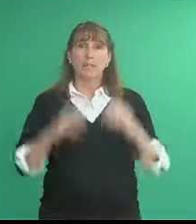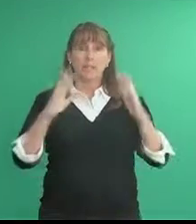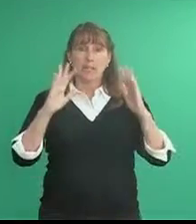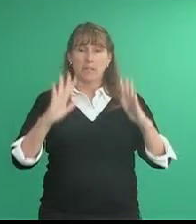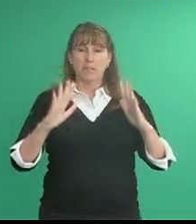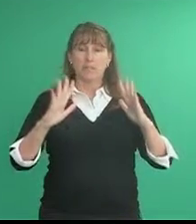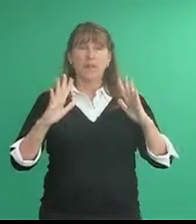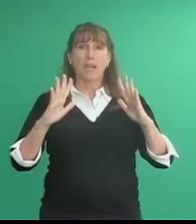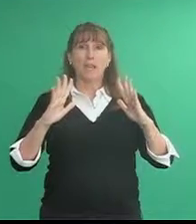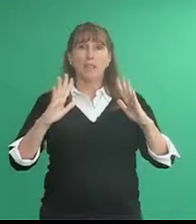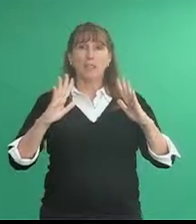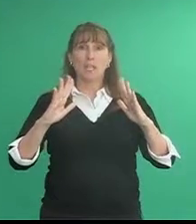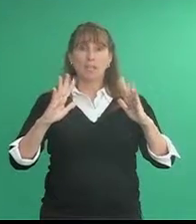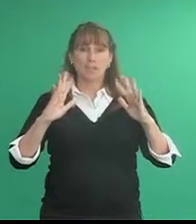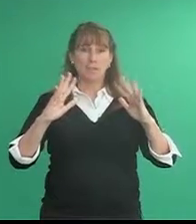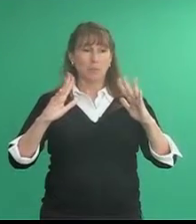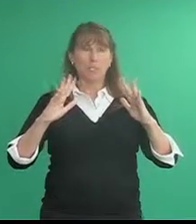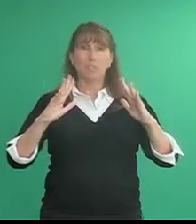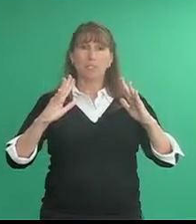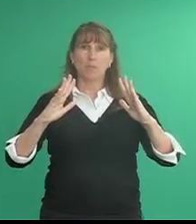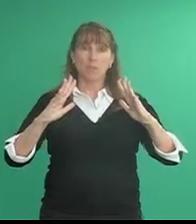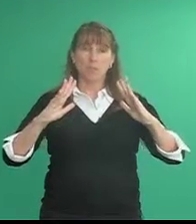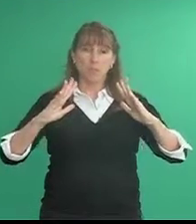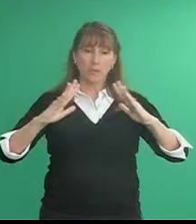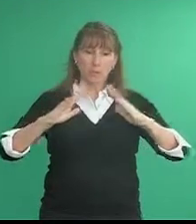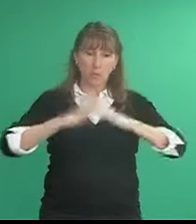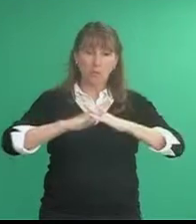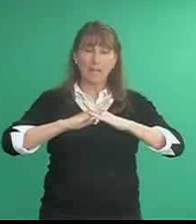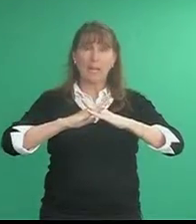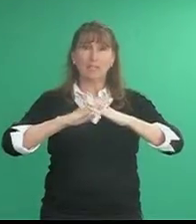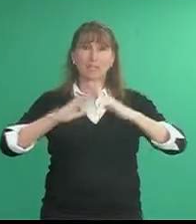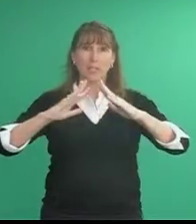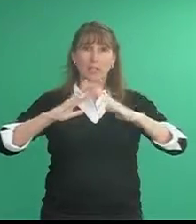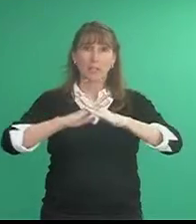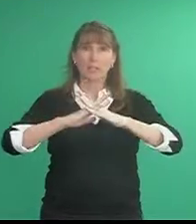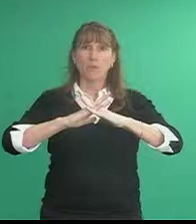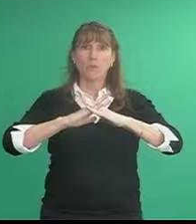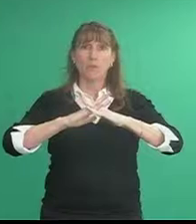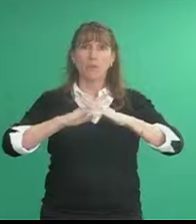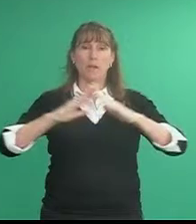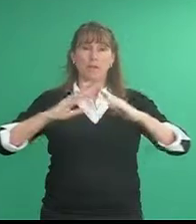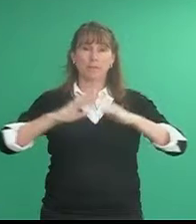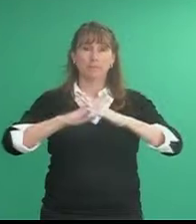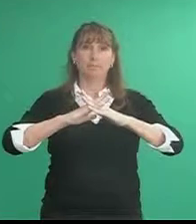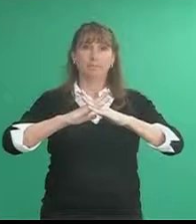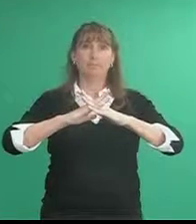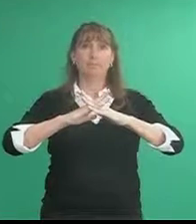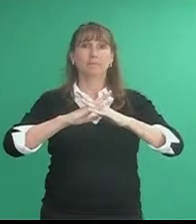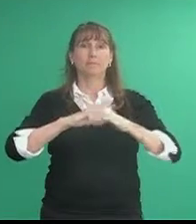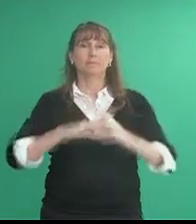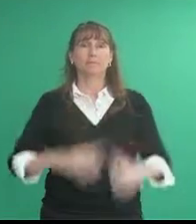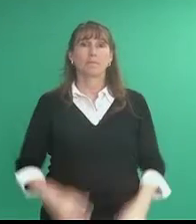The five hand shapes pretend these are the people they're going at each other football